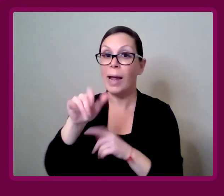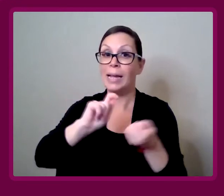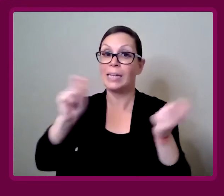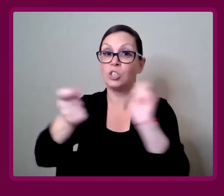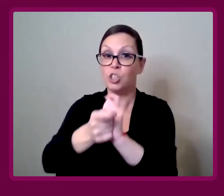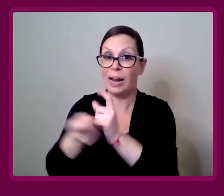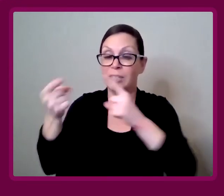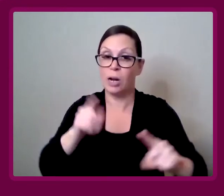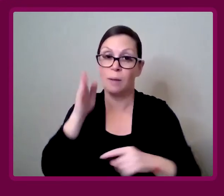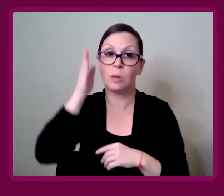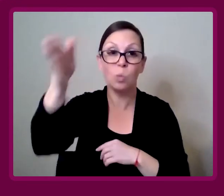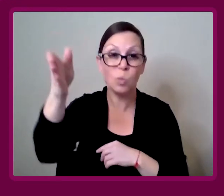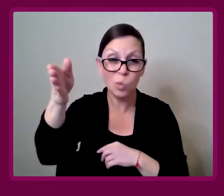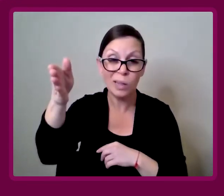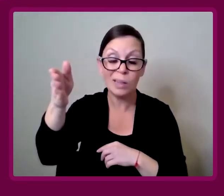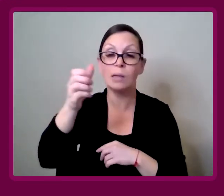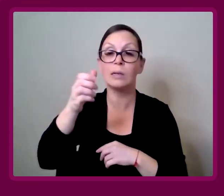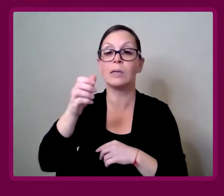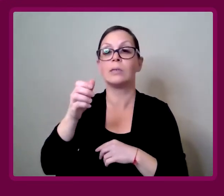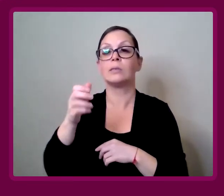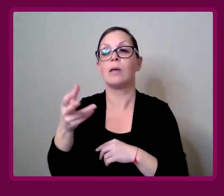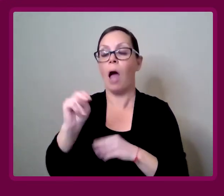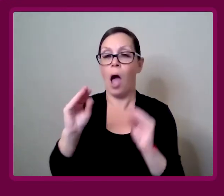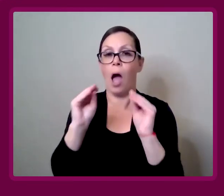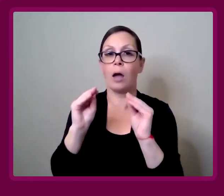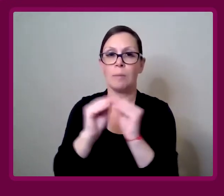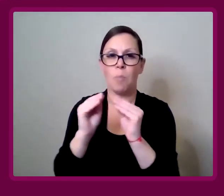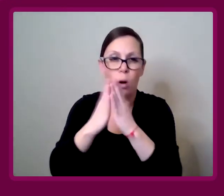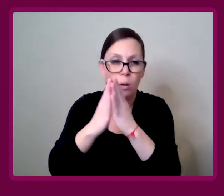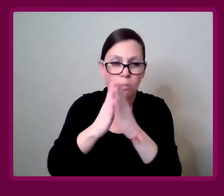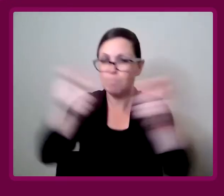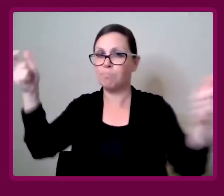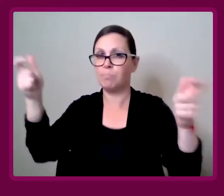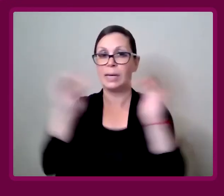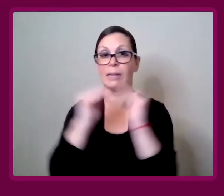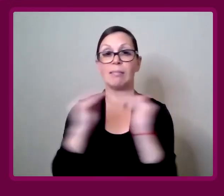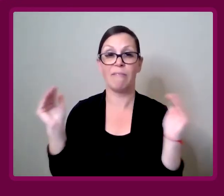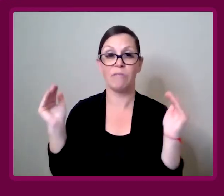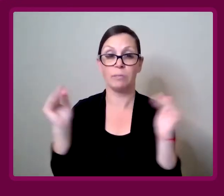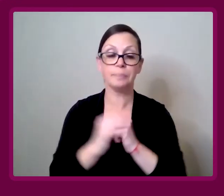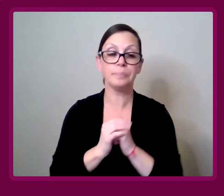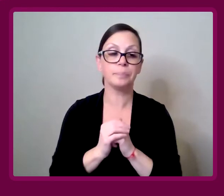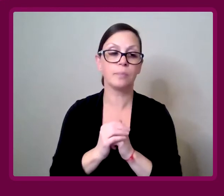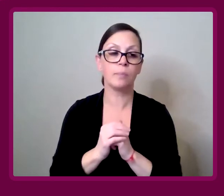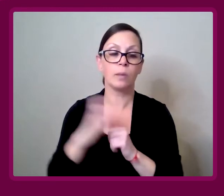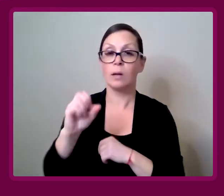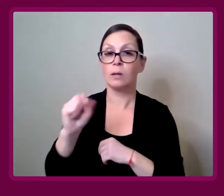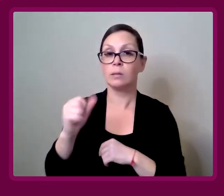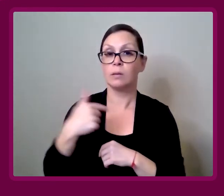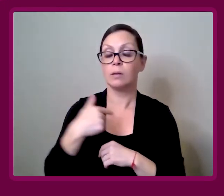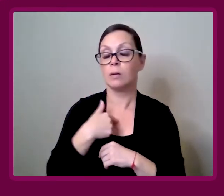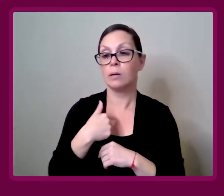change can happen, is on a much wider scale.